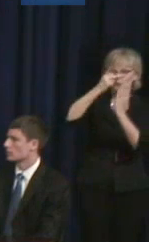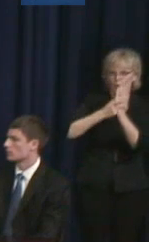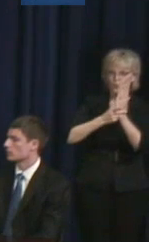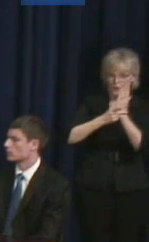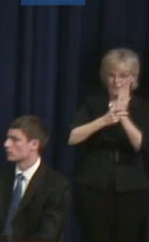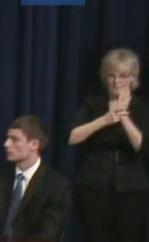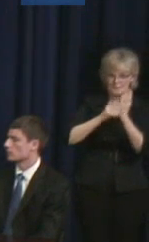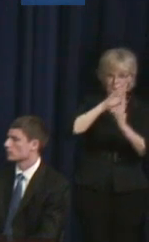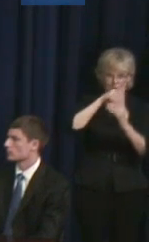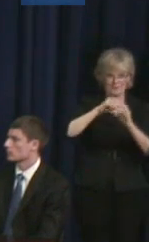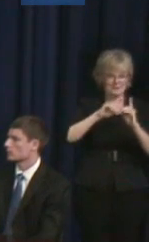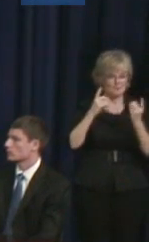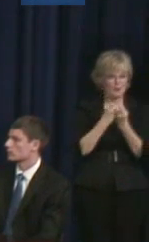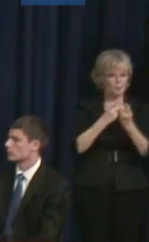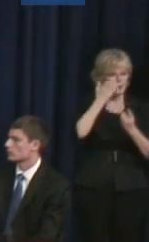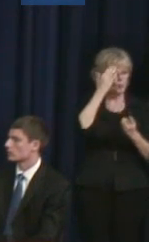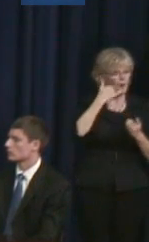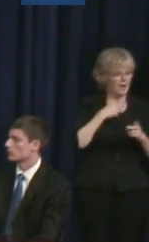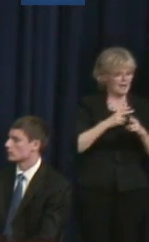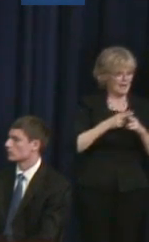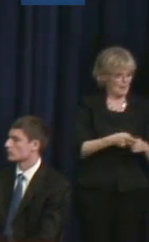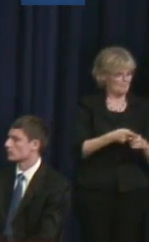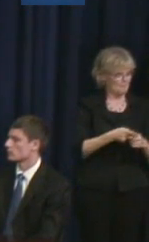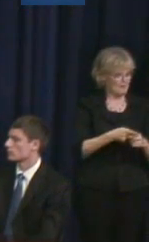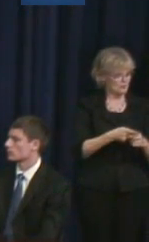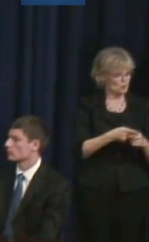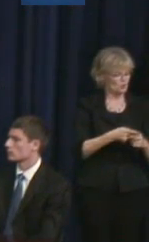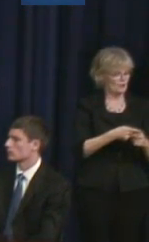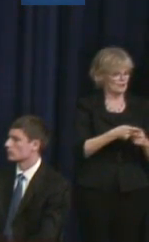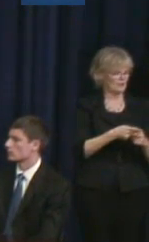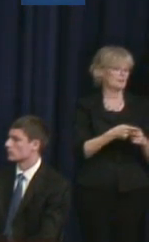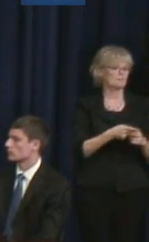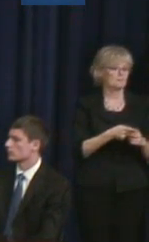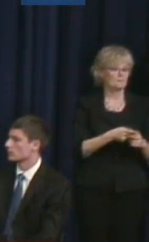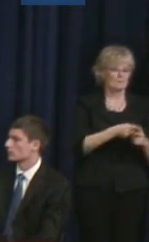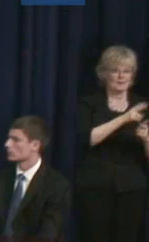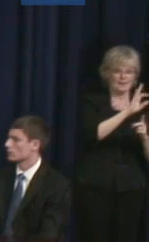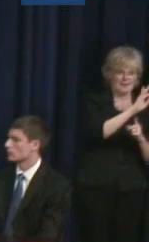And why I mention both faith and sports is because these